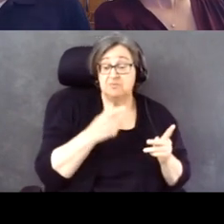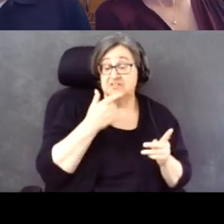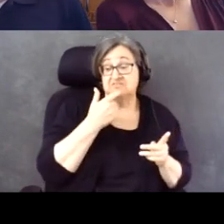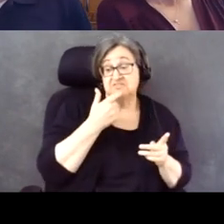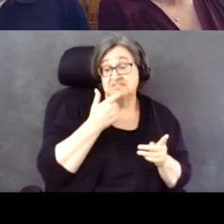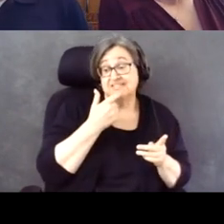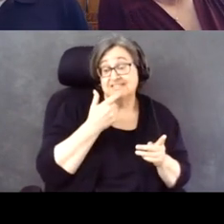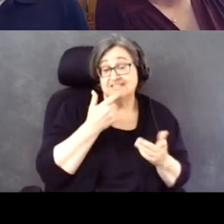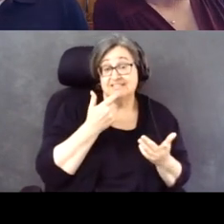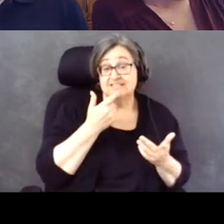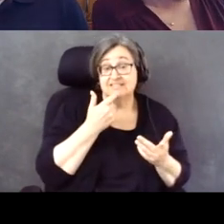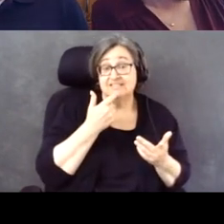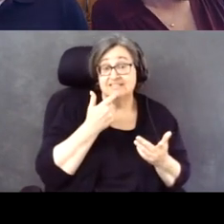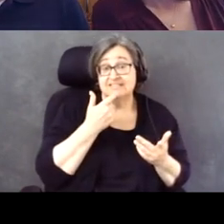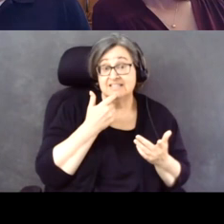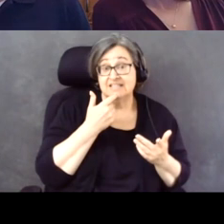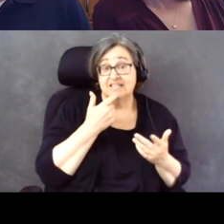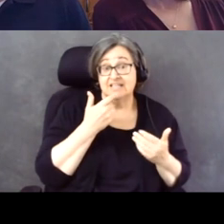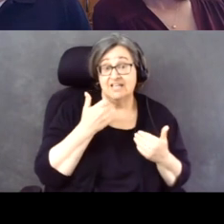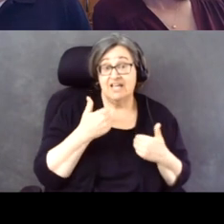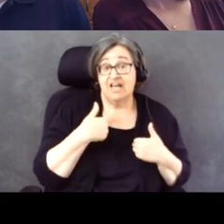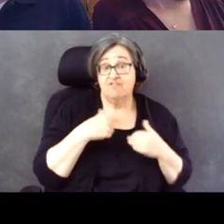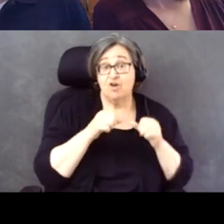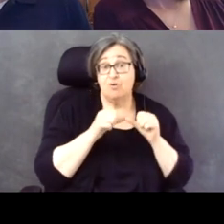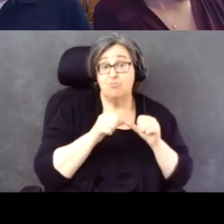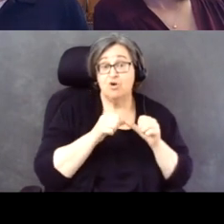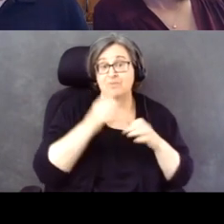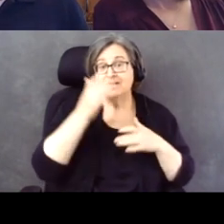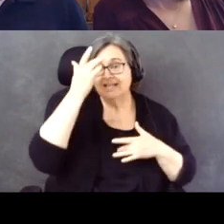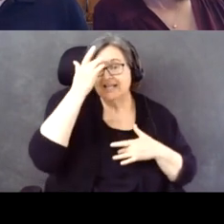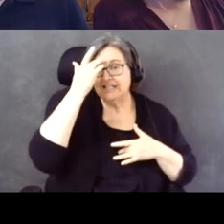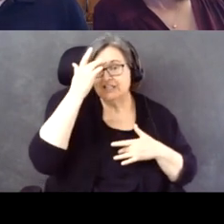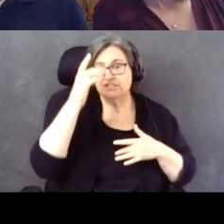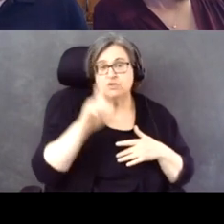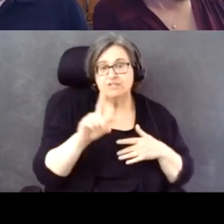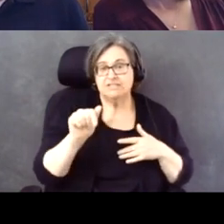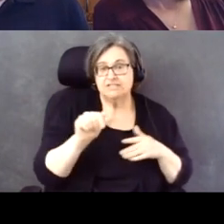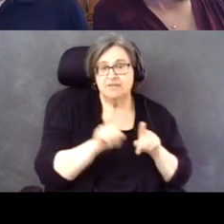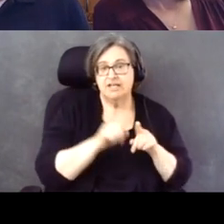to give permanent no question about it illness or disability reasons.